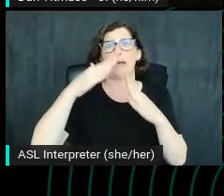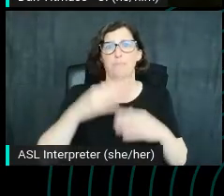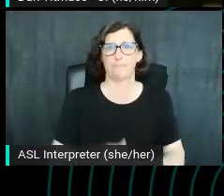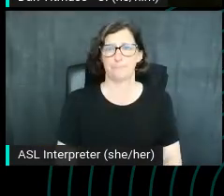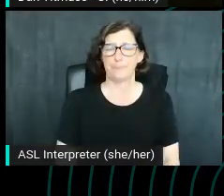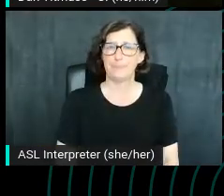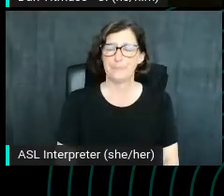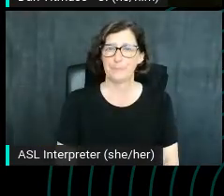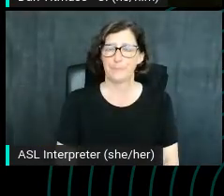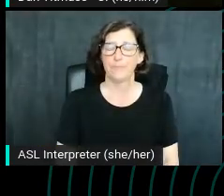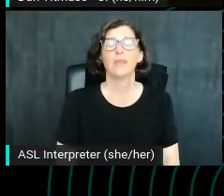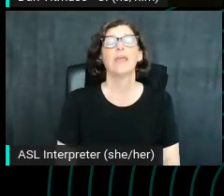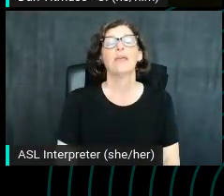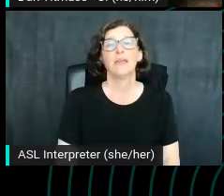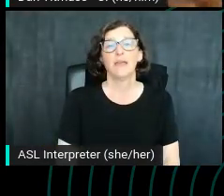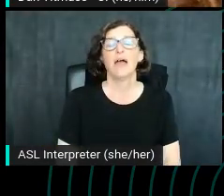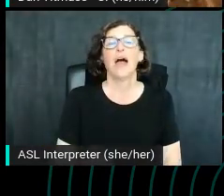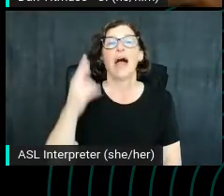And I realize at this point, like keyword research can